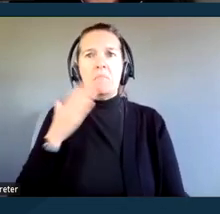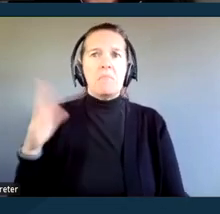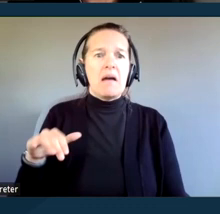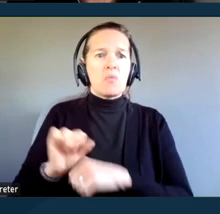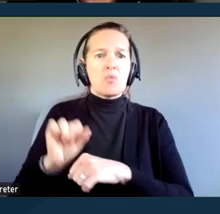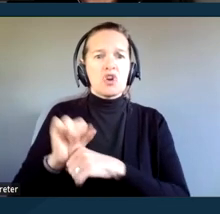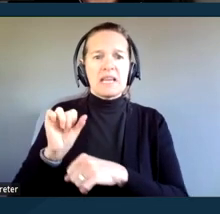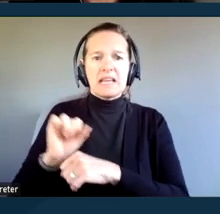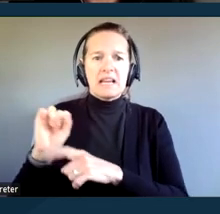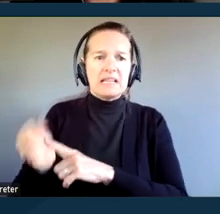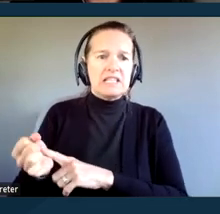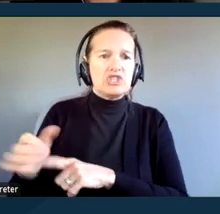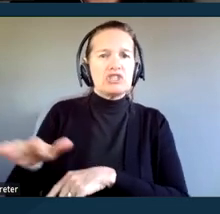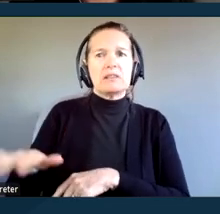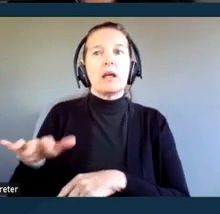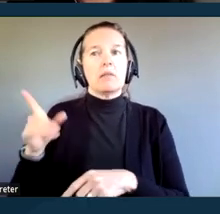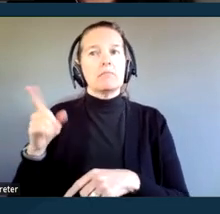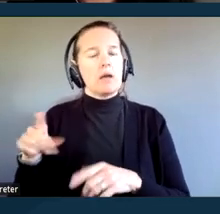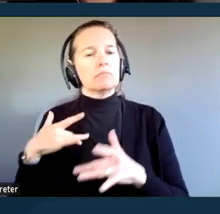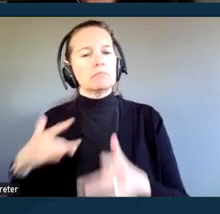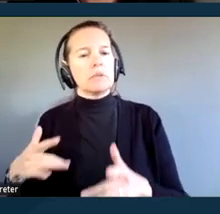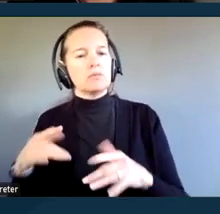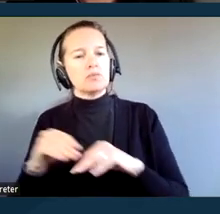to disproportionately impact people with disabilities.